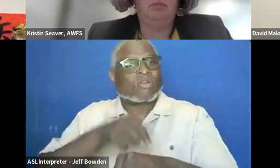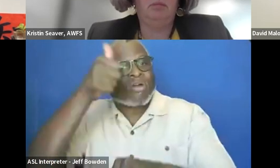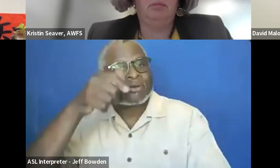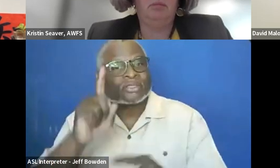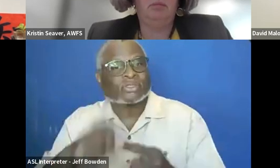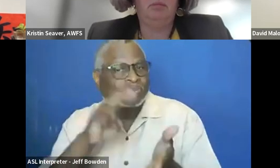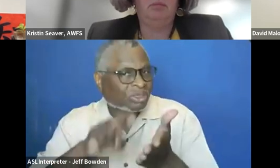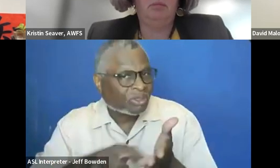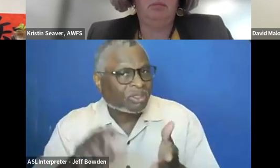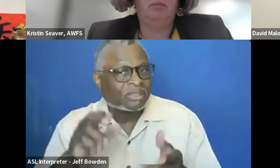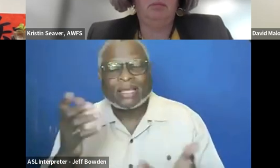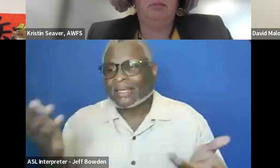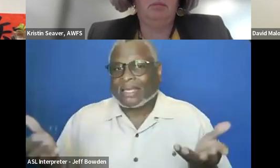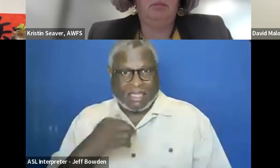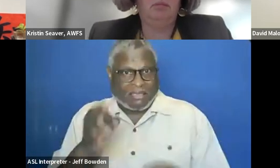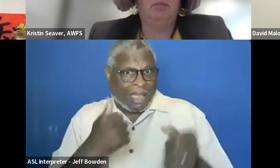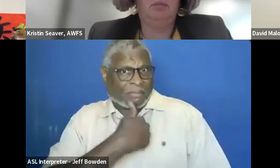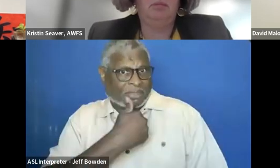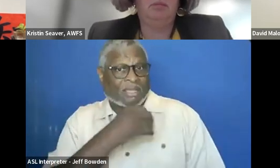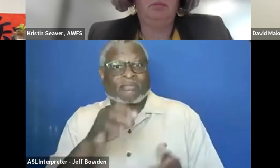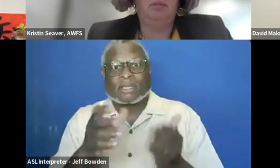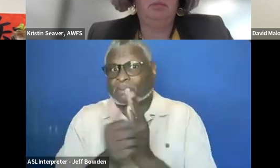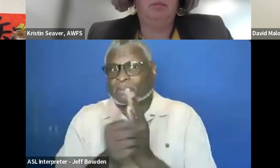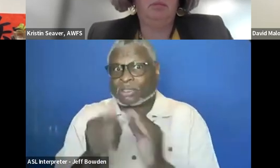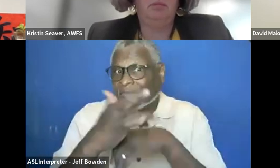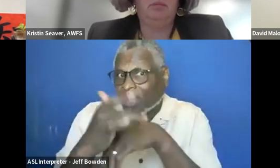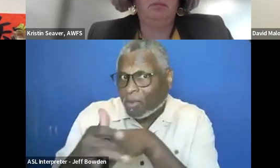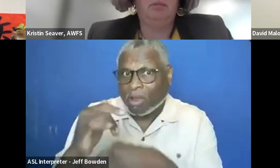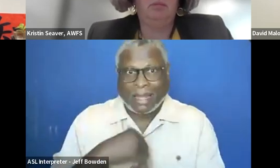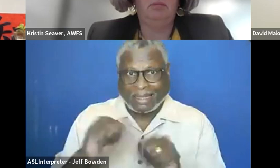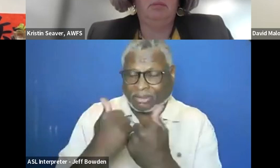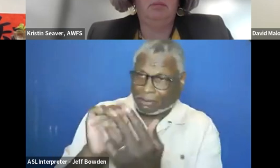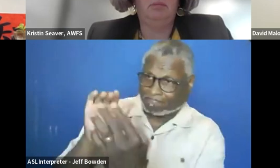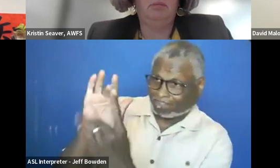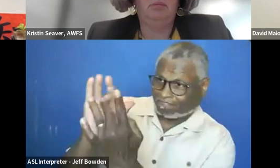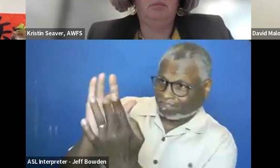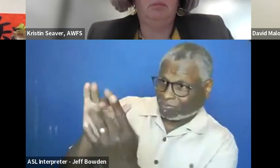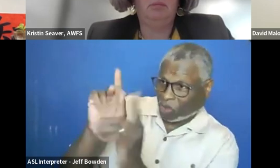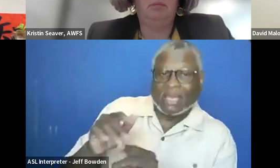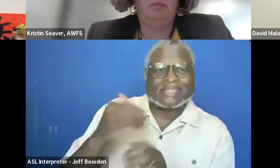Or even that expertise was available by agency, e-mailing something to someone else and say hey,